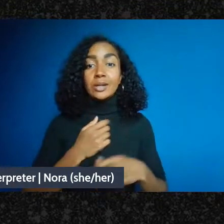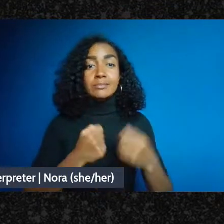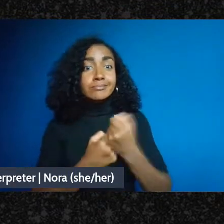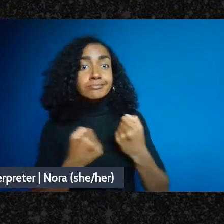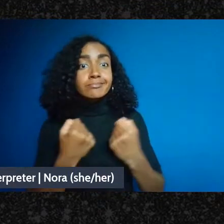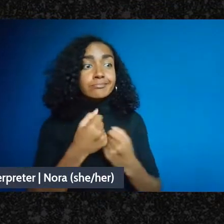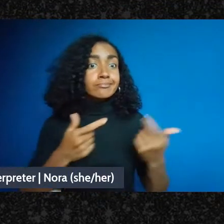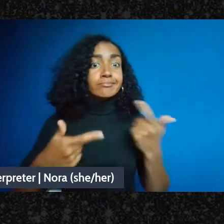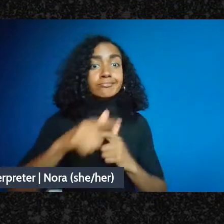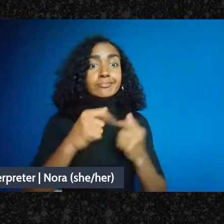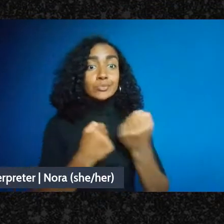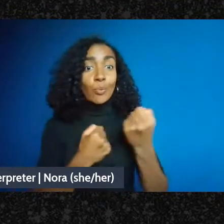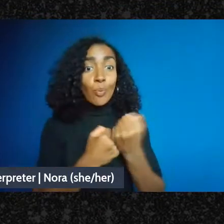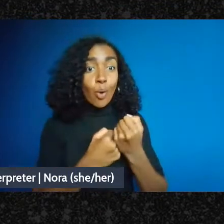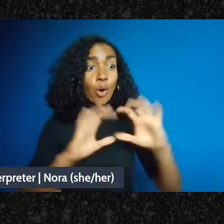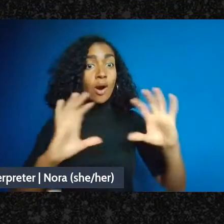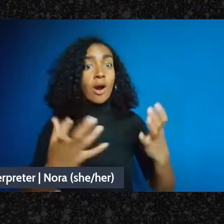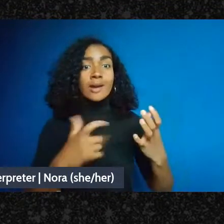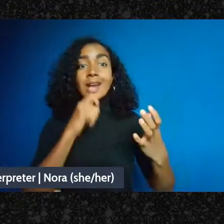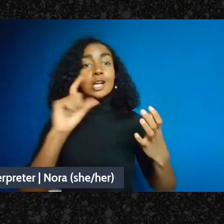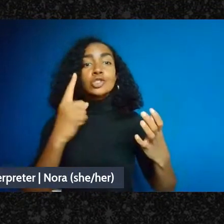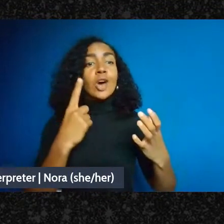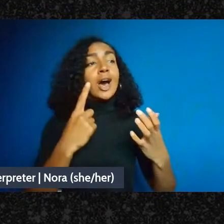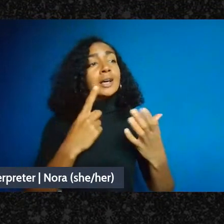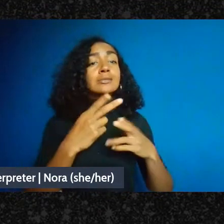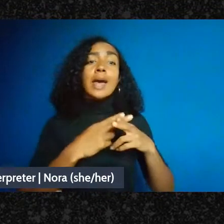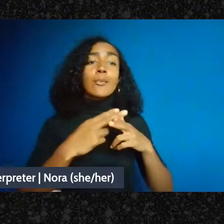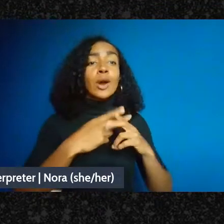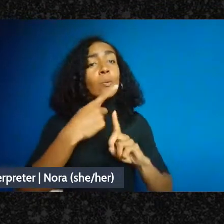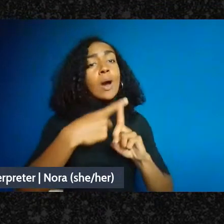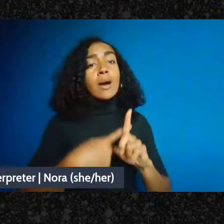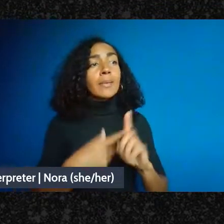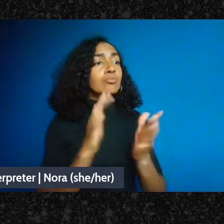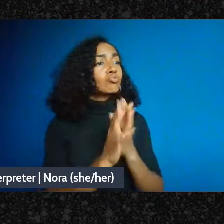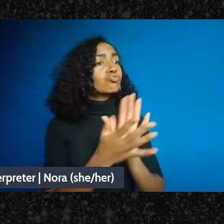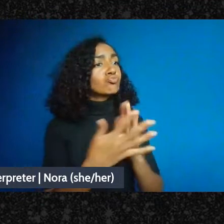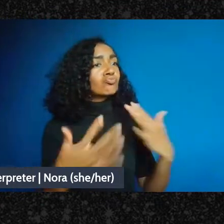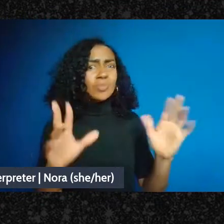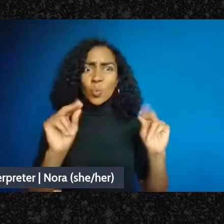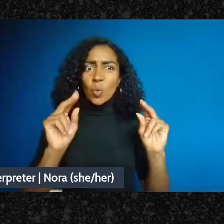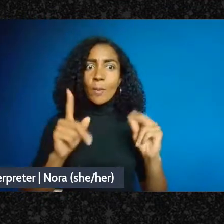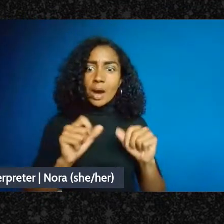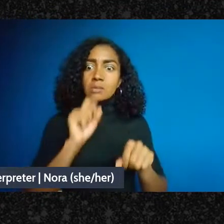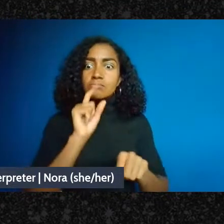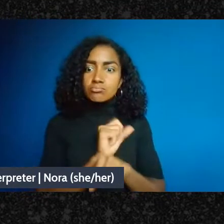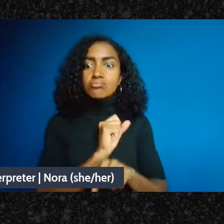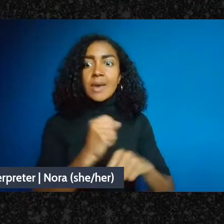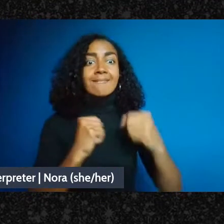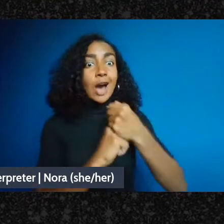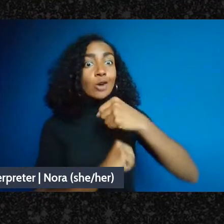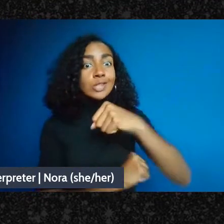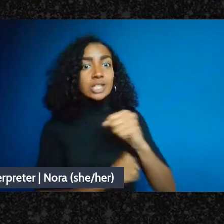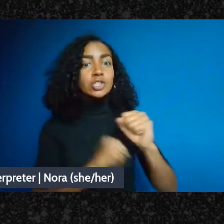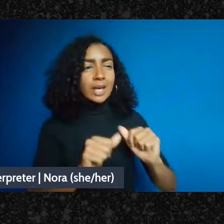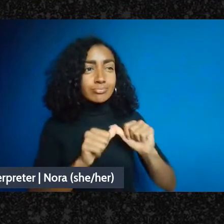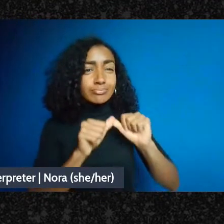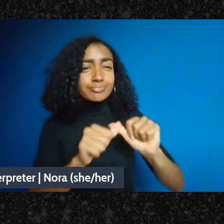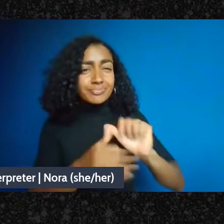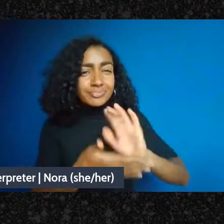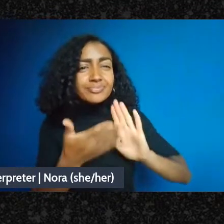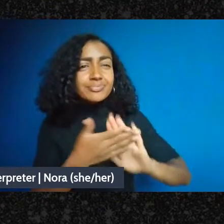but something that can be, you know, a real foundation that we can build on for the future. So